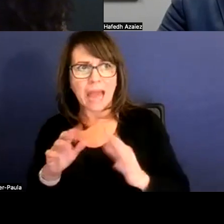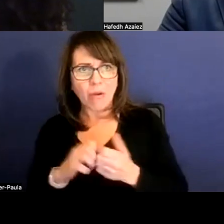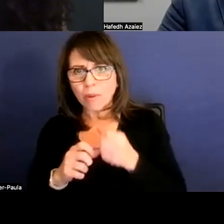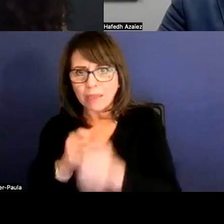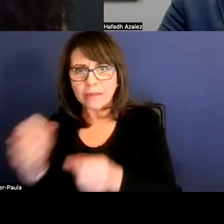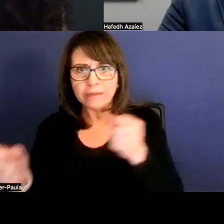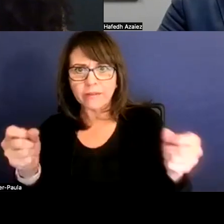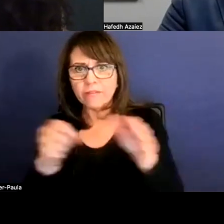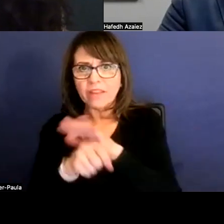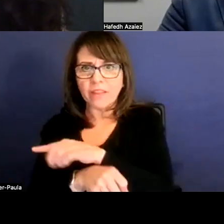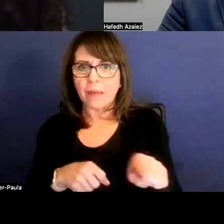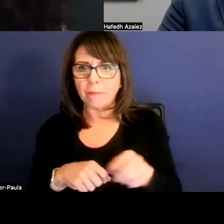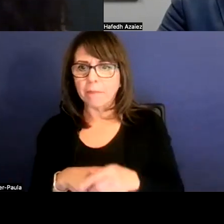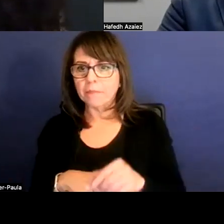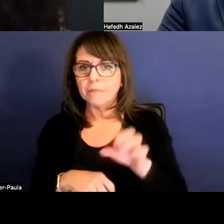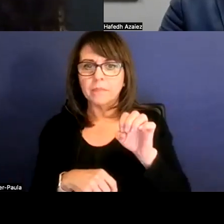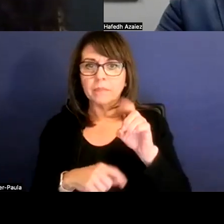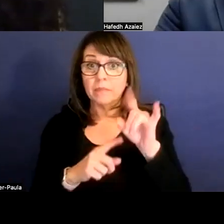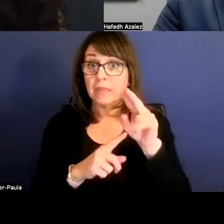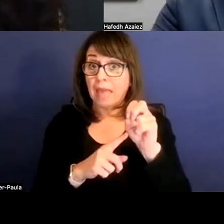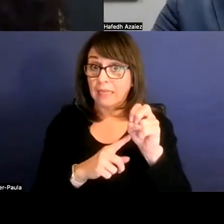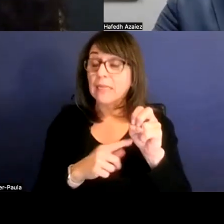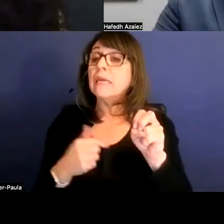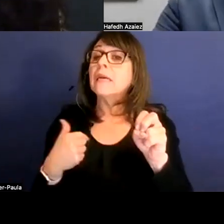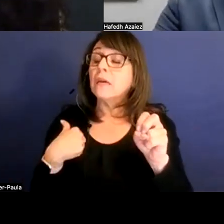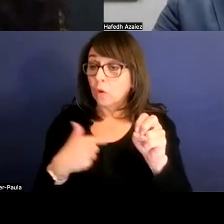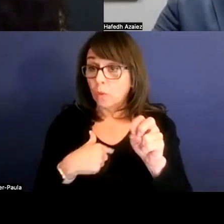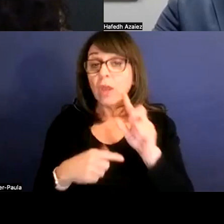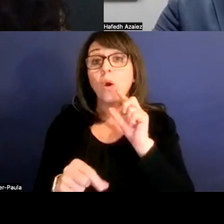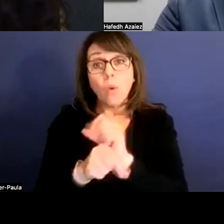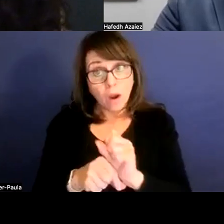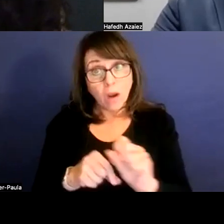I can speak to it and that we are working very hard to continue to fill those positions,